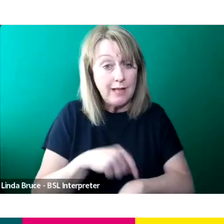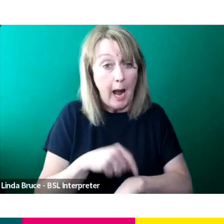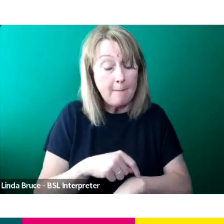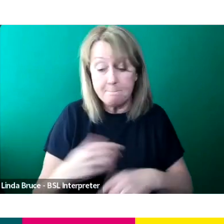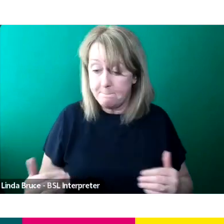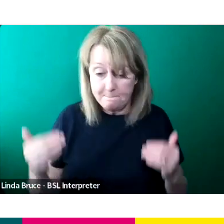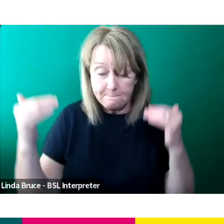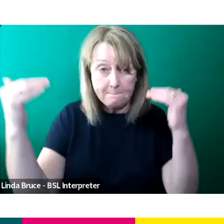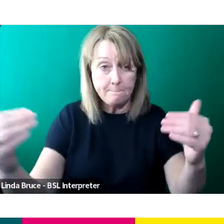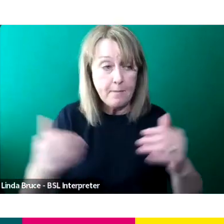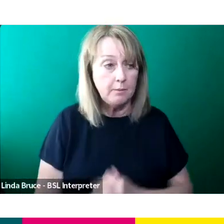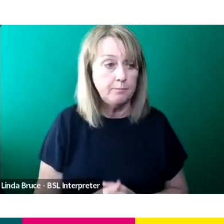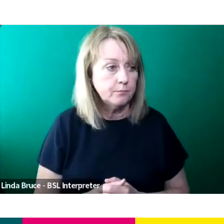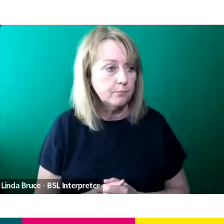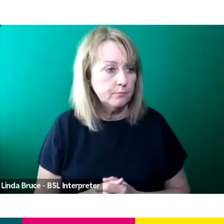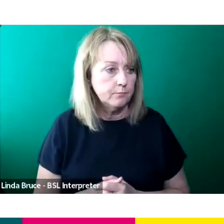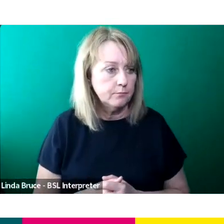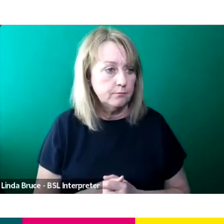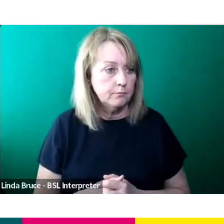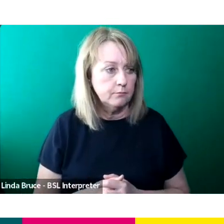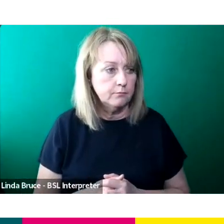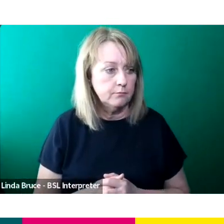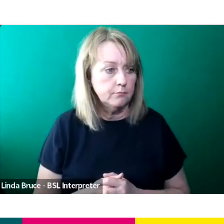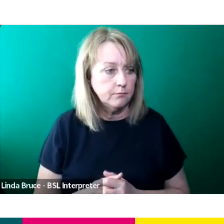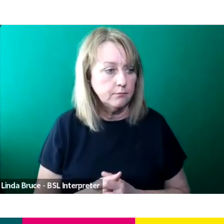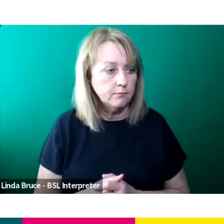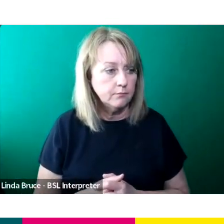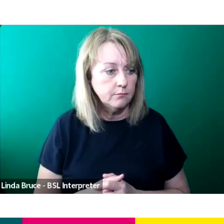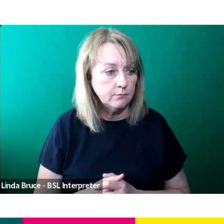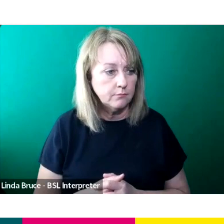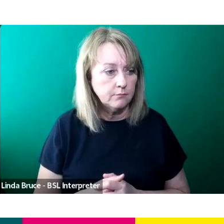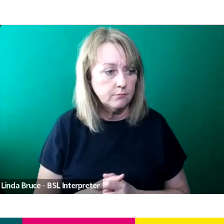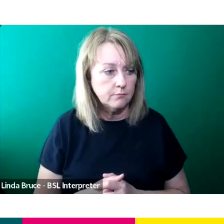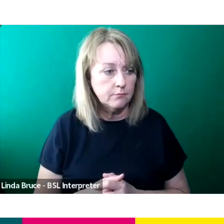But basically I was born completely deaf and I wear an implant in my right ear.”